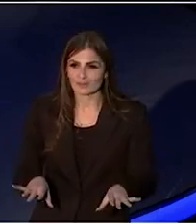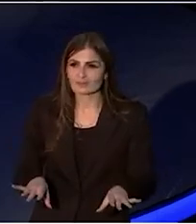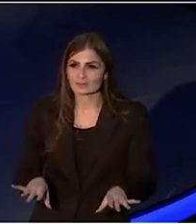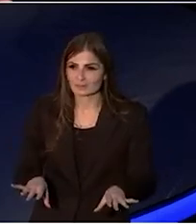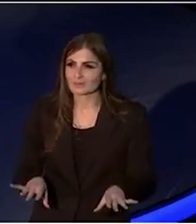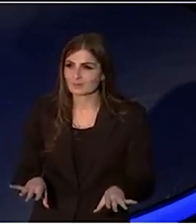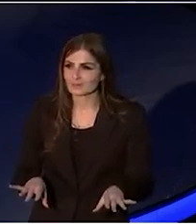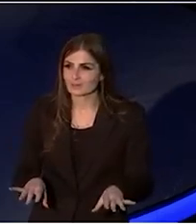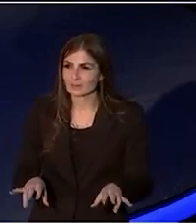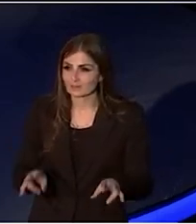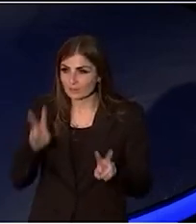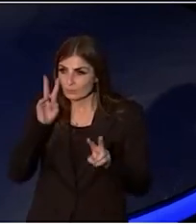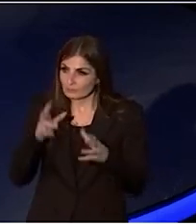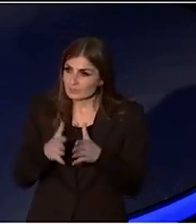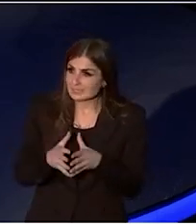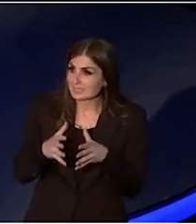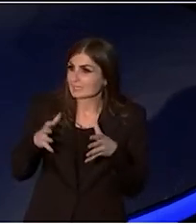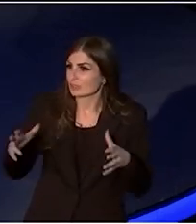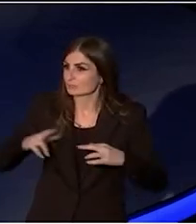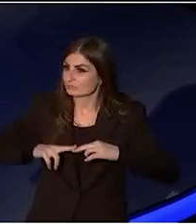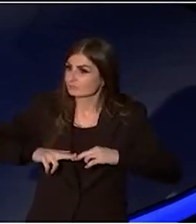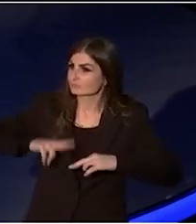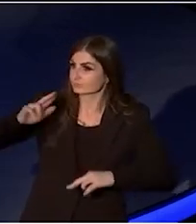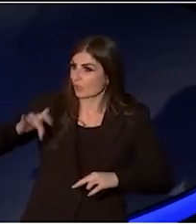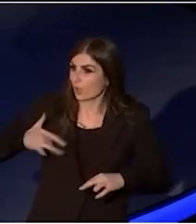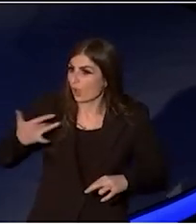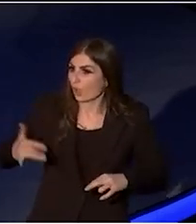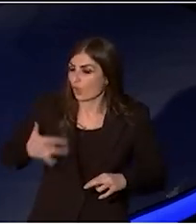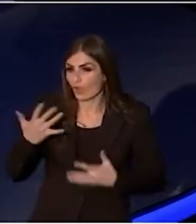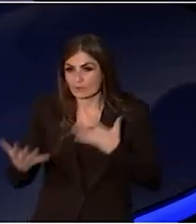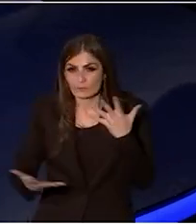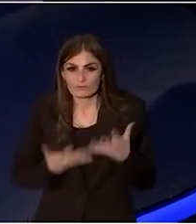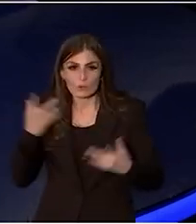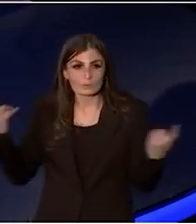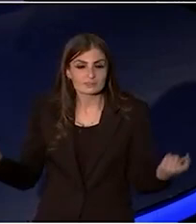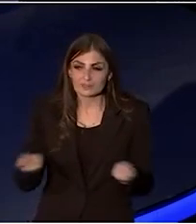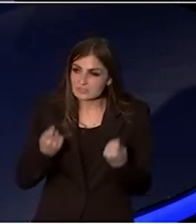as we've seen an increasing reliance on live performance and festivals,